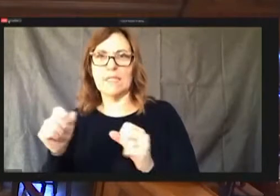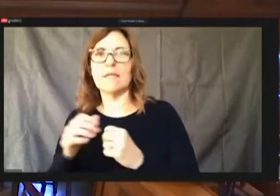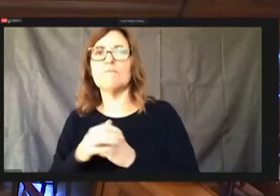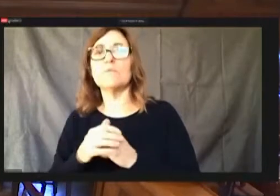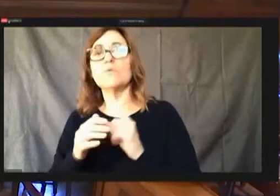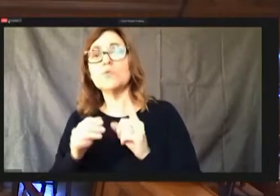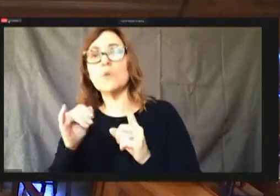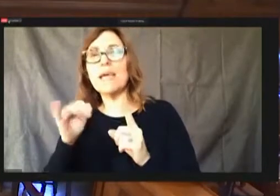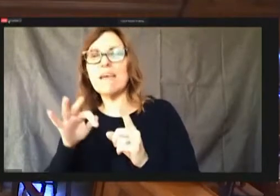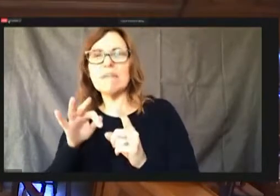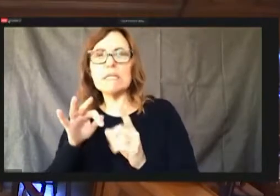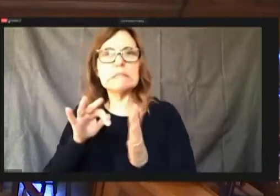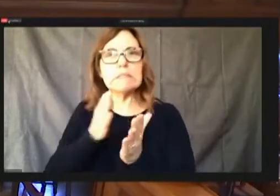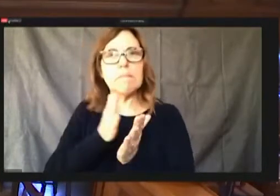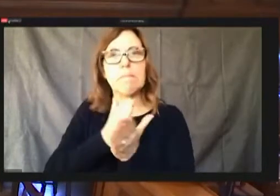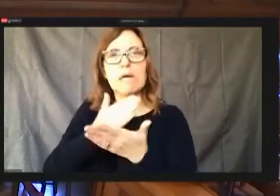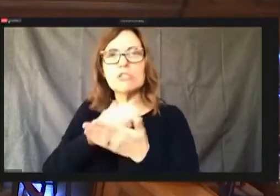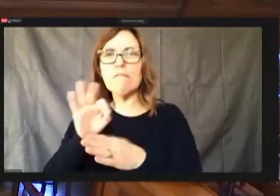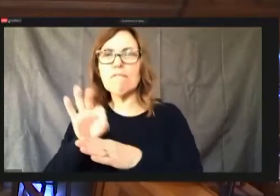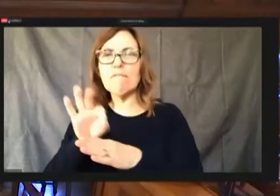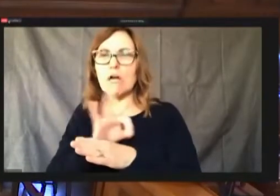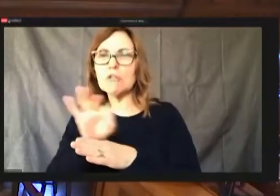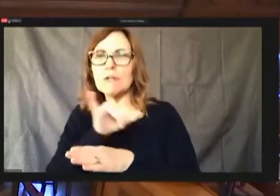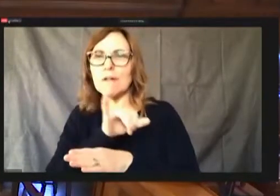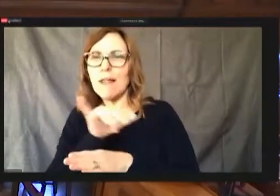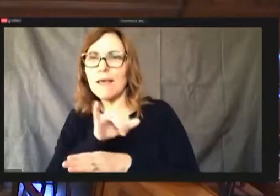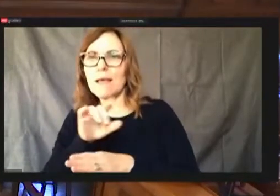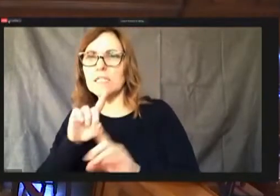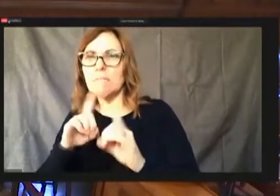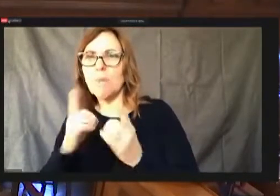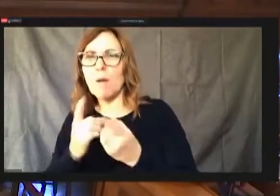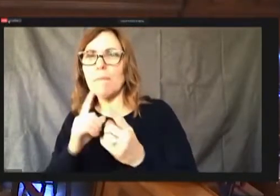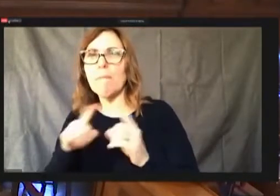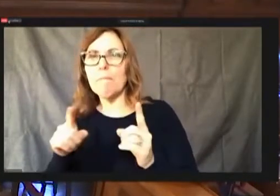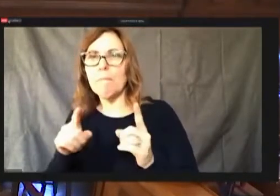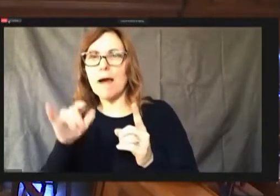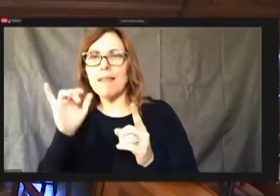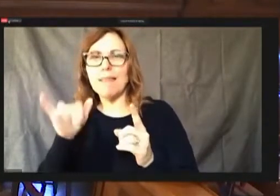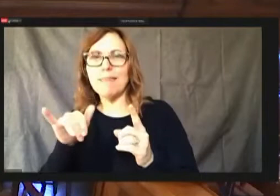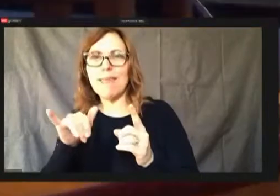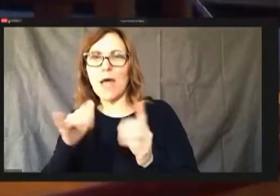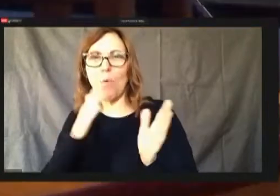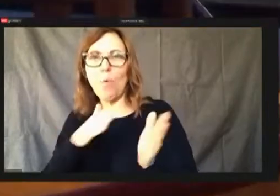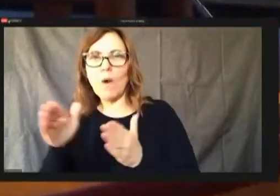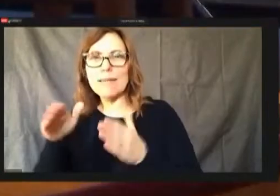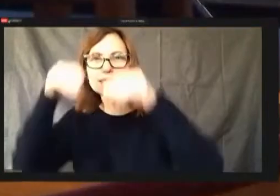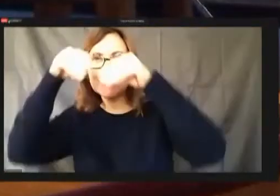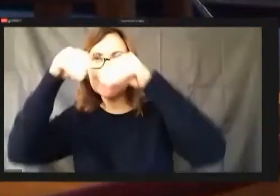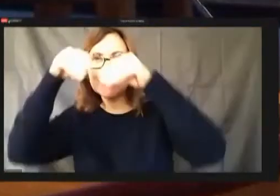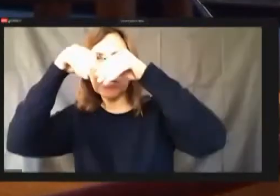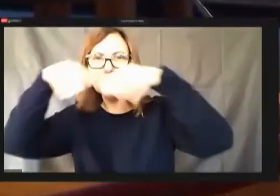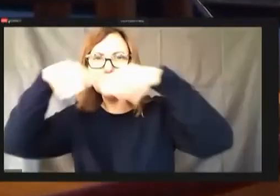But it's not organizational chart, what is the chain of oversight, your books.